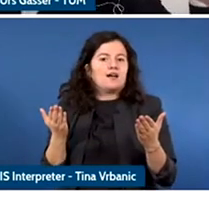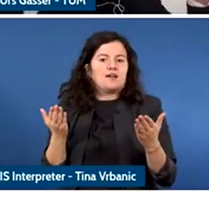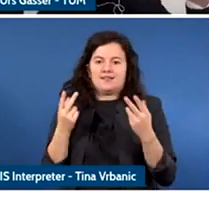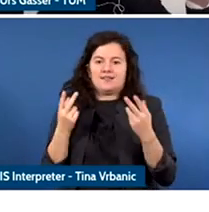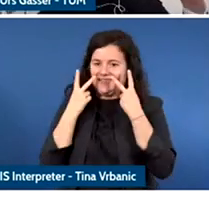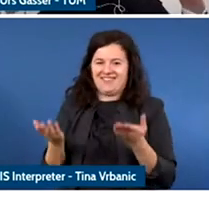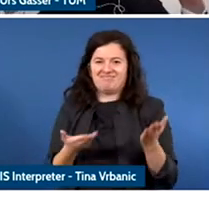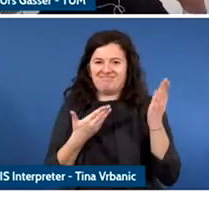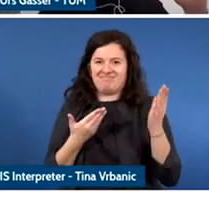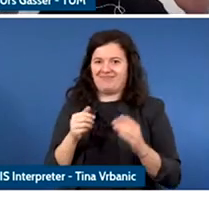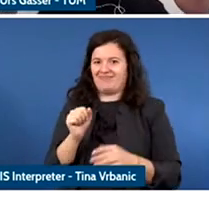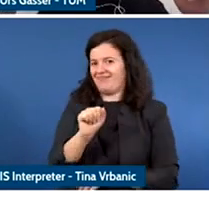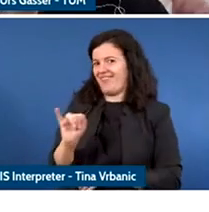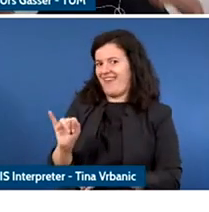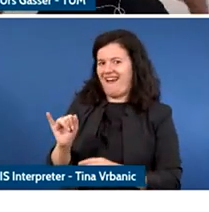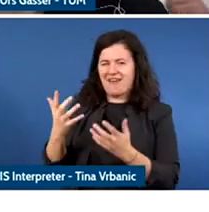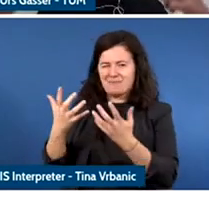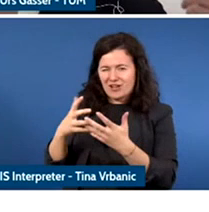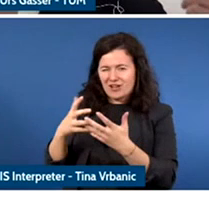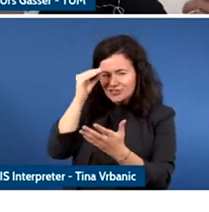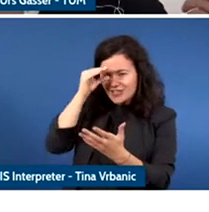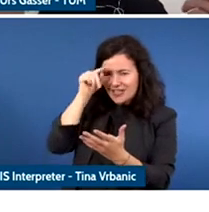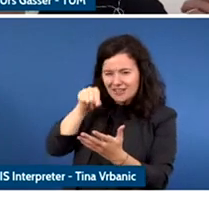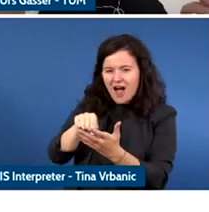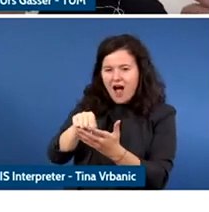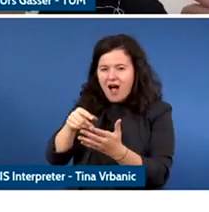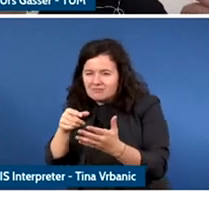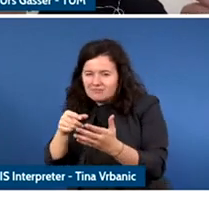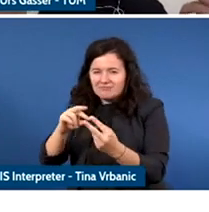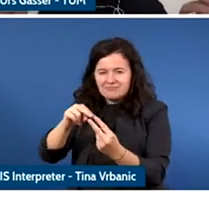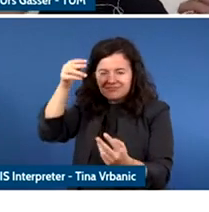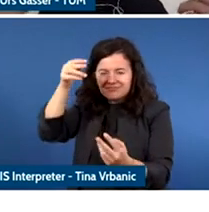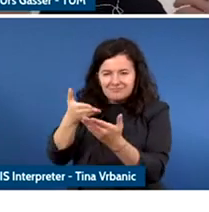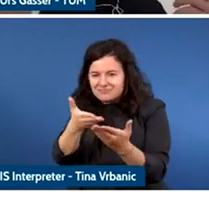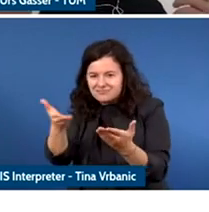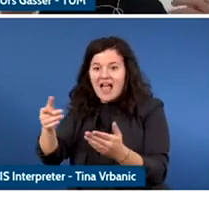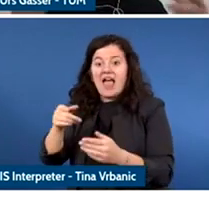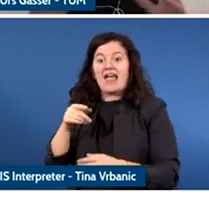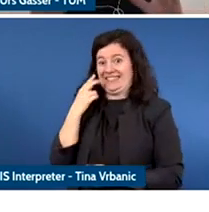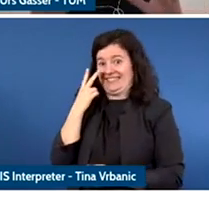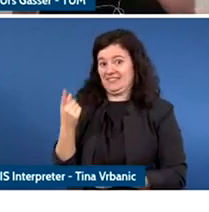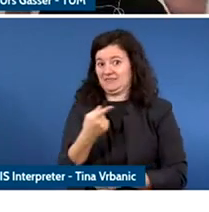the slides with the AI reports we see a new way of policies dealing with